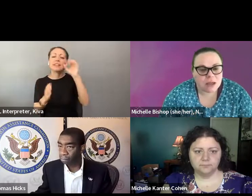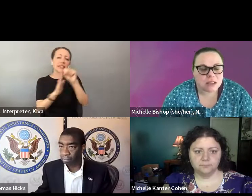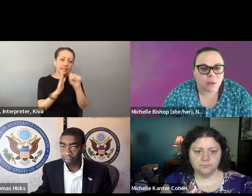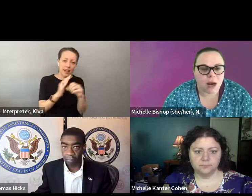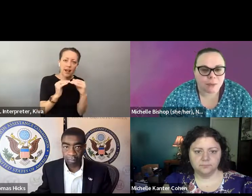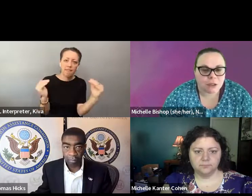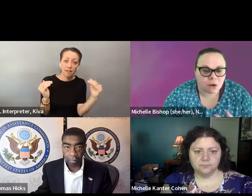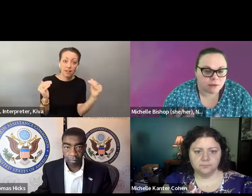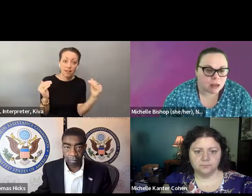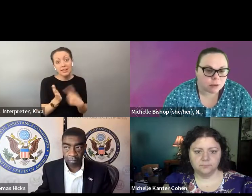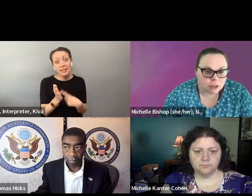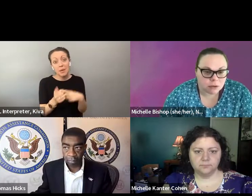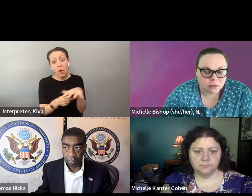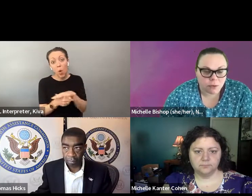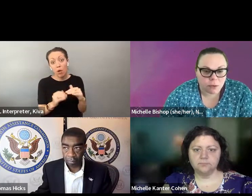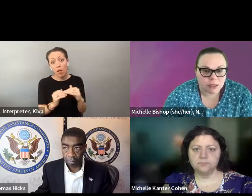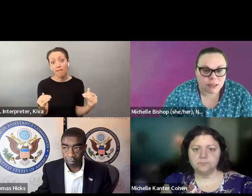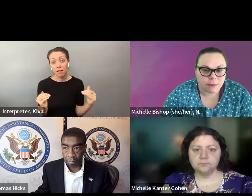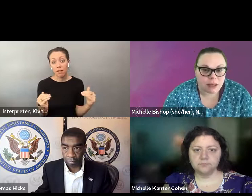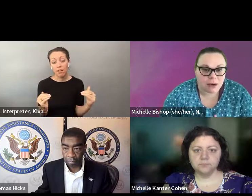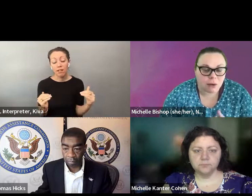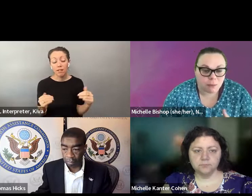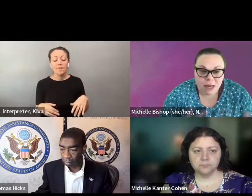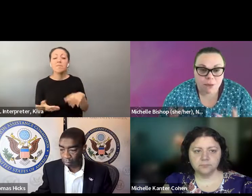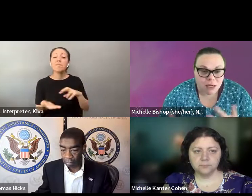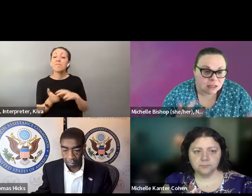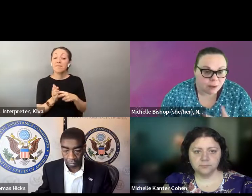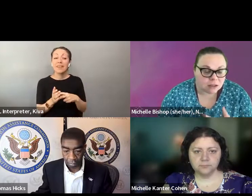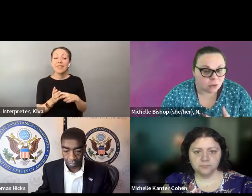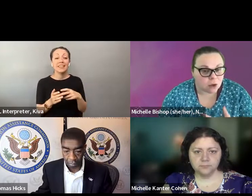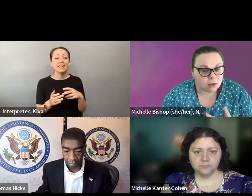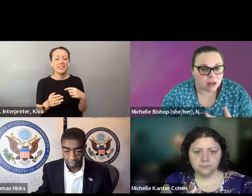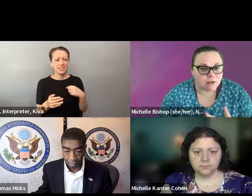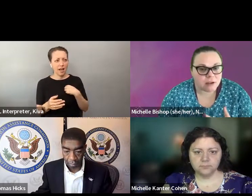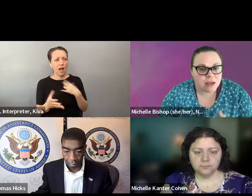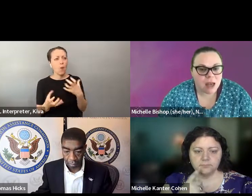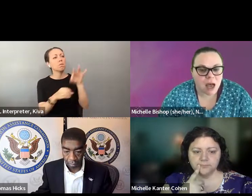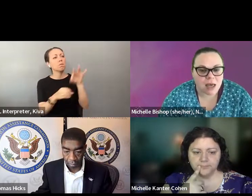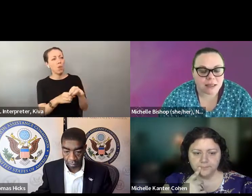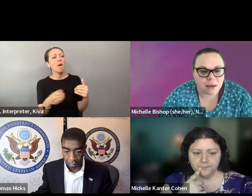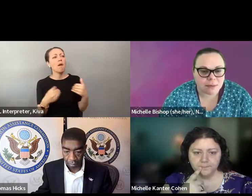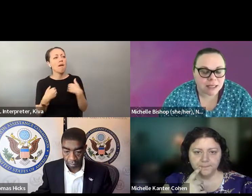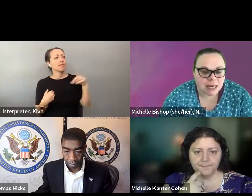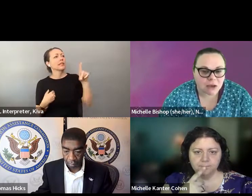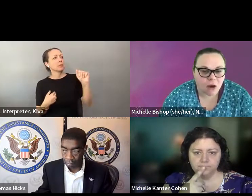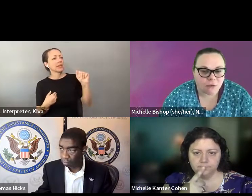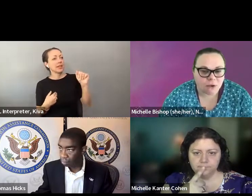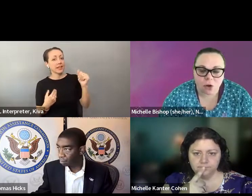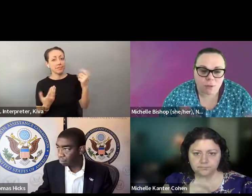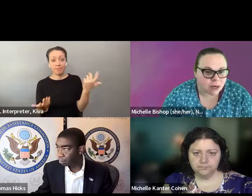federal laws. So much of how our elections are run are how our elections are run a determinant state, and even at the local level. determined at the state and even at the local level. So what options are available to you as a vote were a